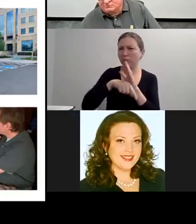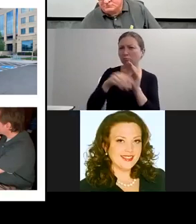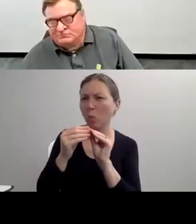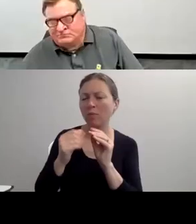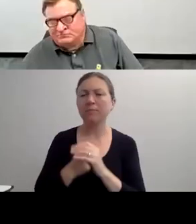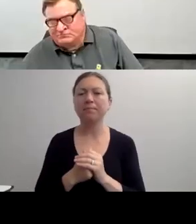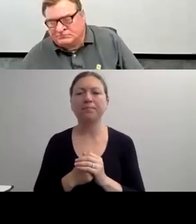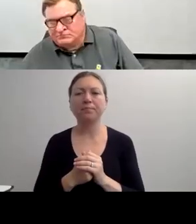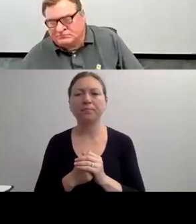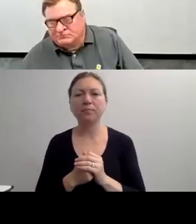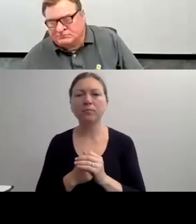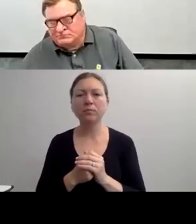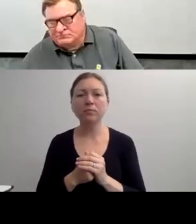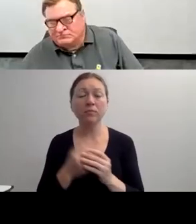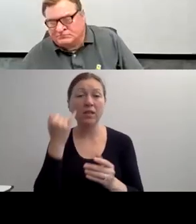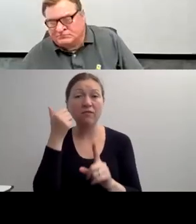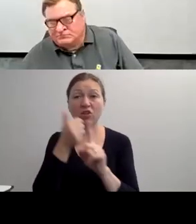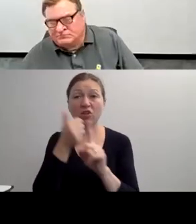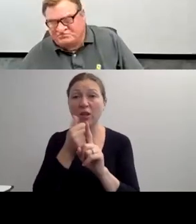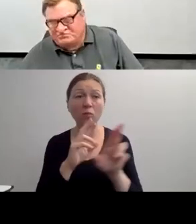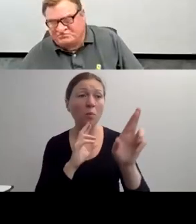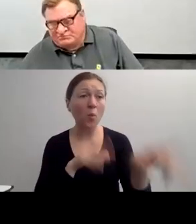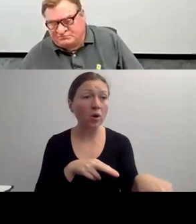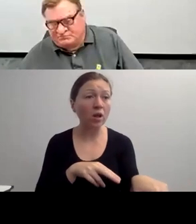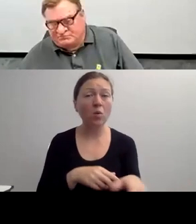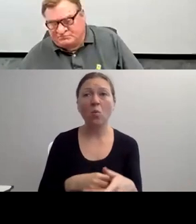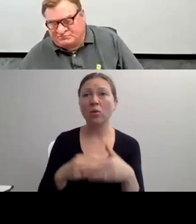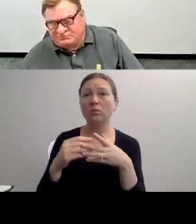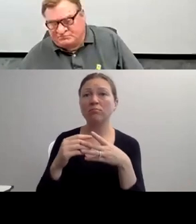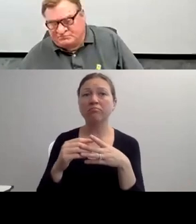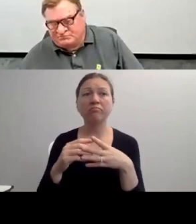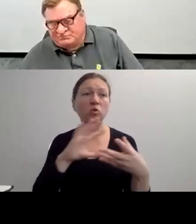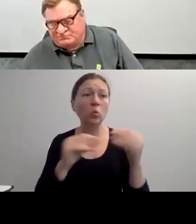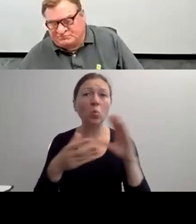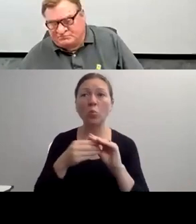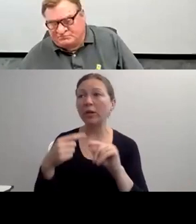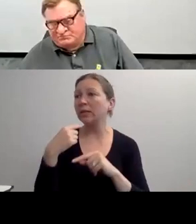SOCIAL AND POLITICAL SYSTEMS MORE RESPONSIVE TO THE CIVIL RIGHTS AND THE NEEDS AND THE